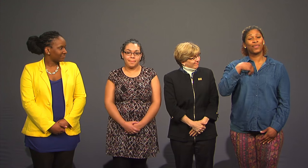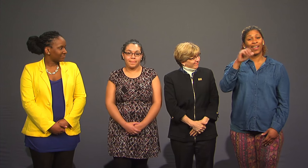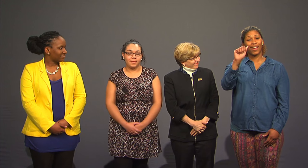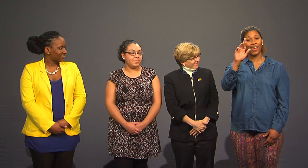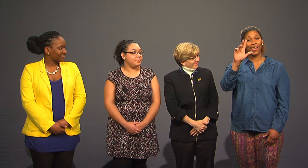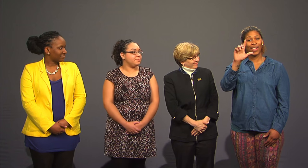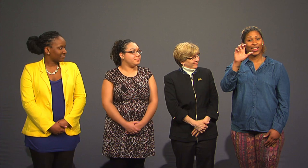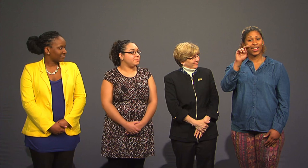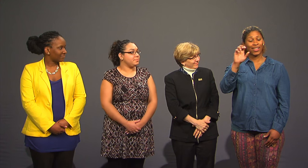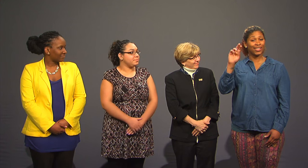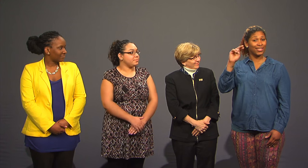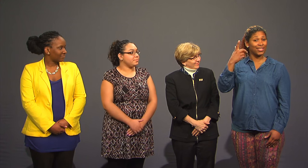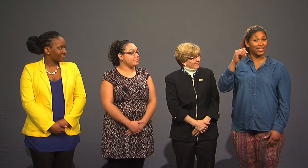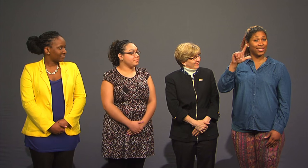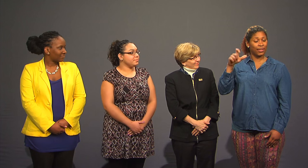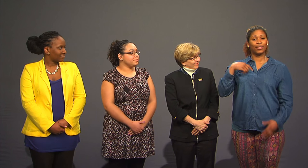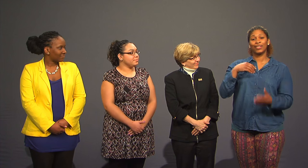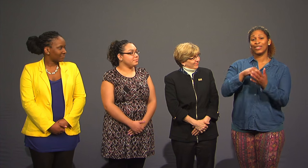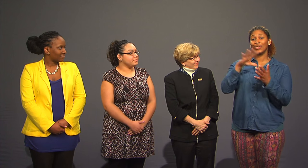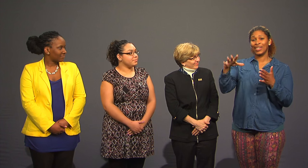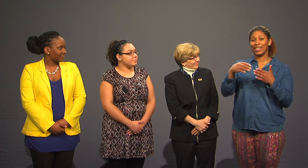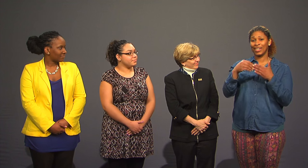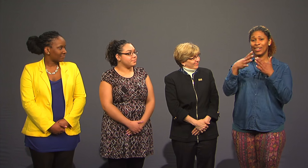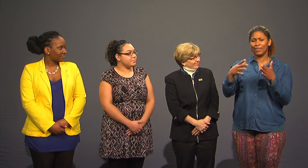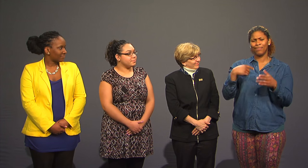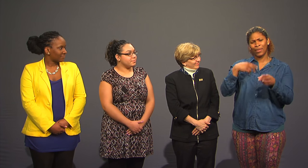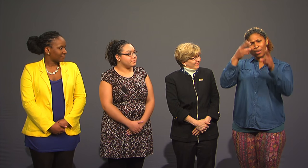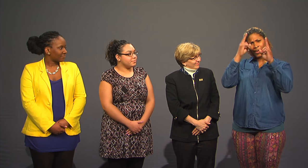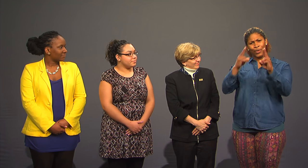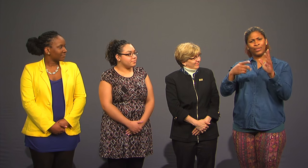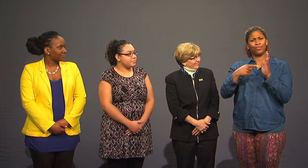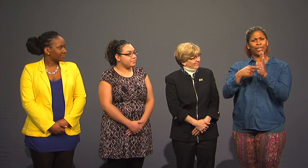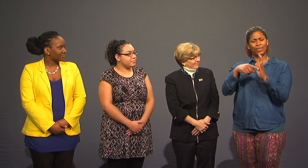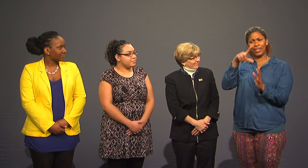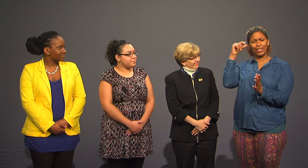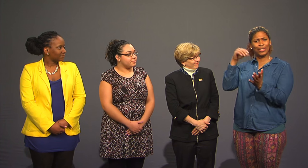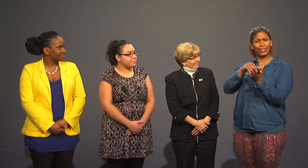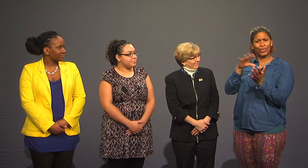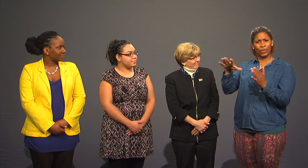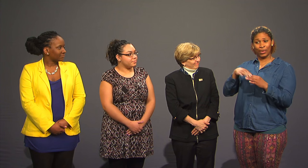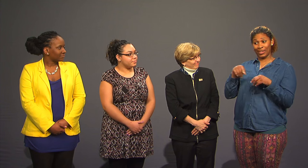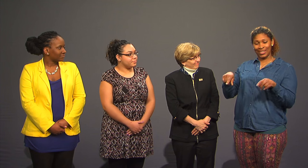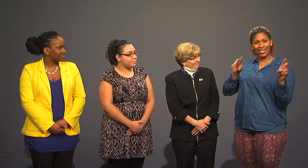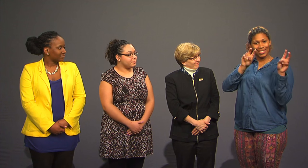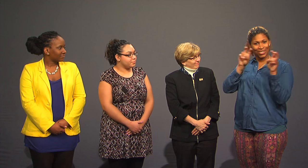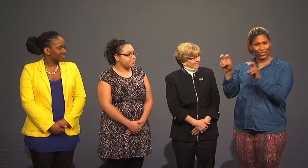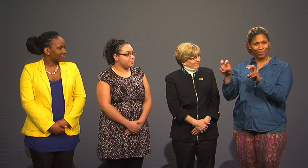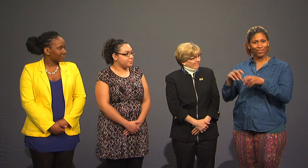Hello, I am Arlene Ngalle, Student Leader. I inherited this honor of representing Gallaudet students on this issue.